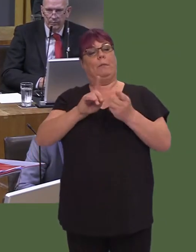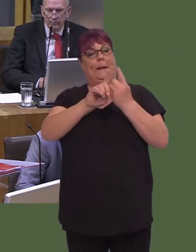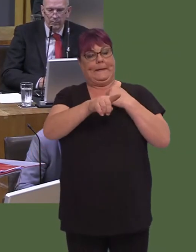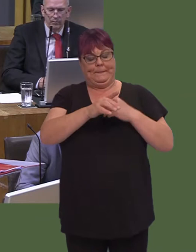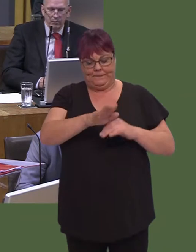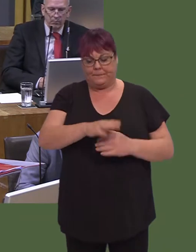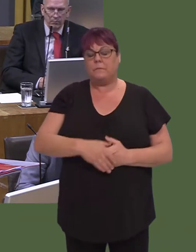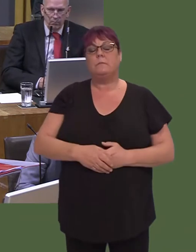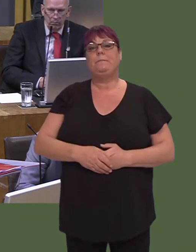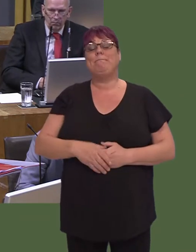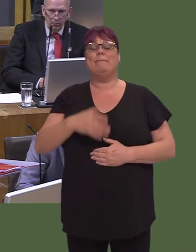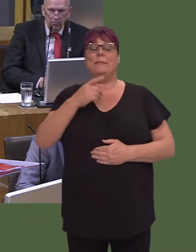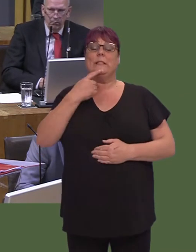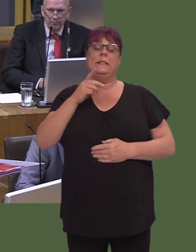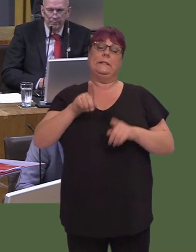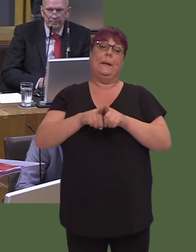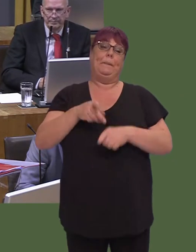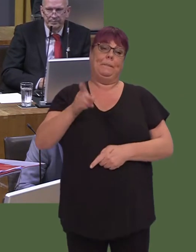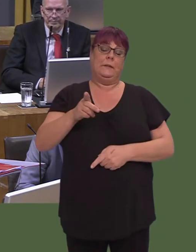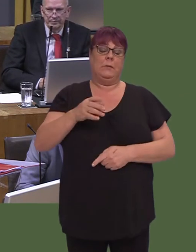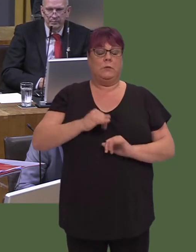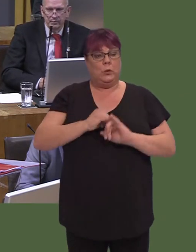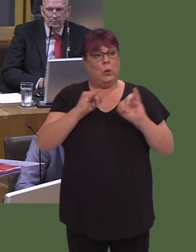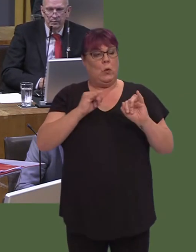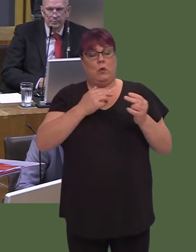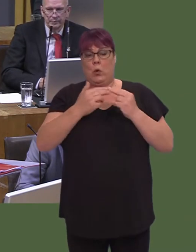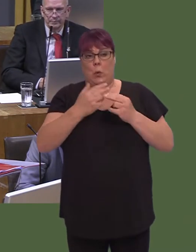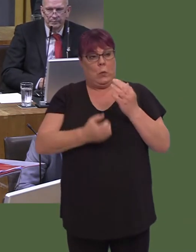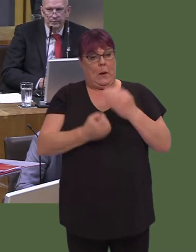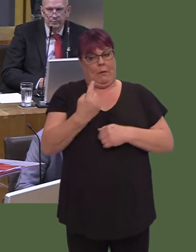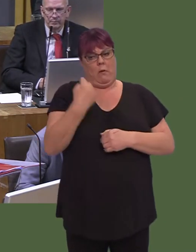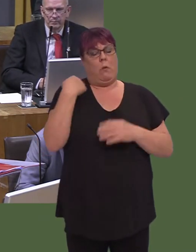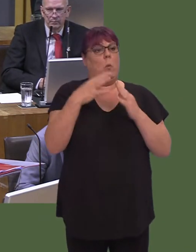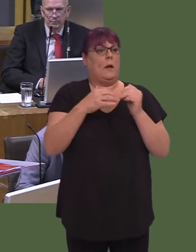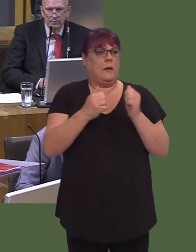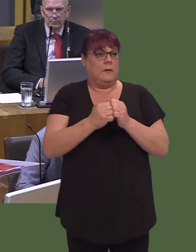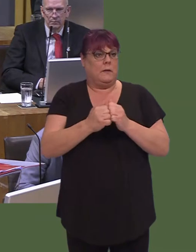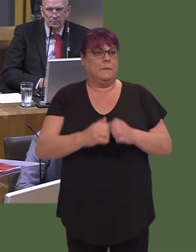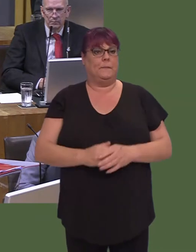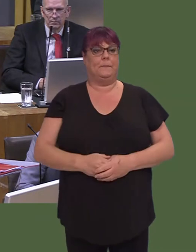dros ben a glywsom ni dros y penwythnos a hefyd i estyn ein cydymdeimlad ni ar y meinciau